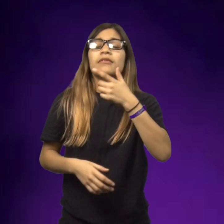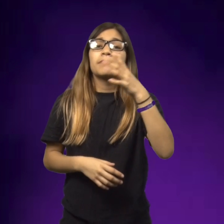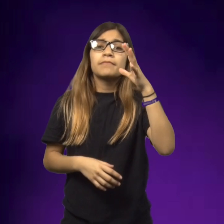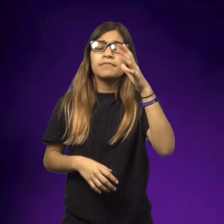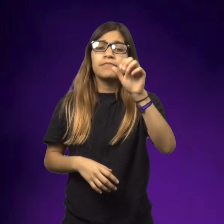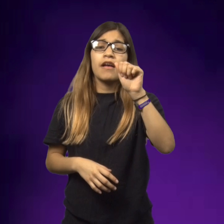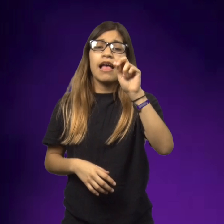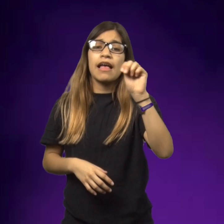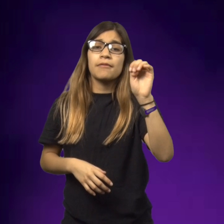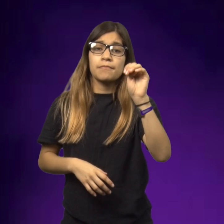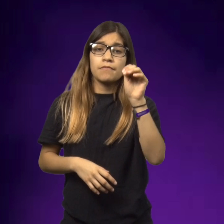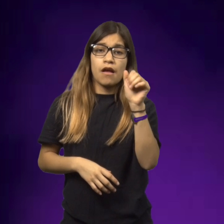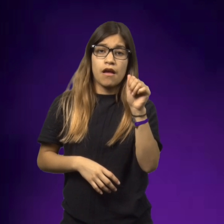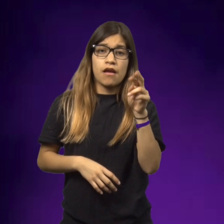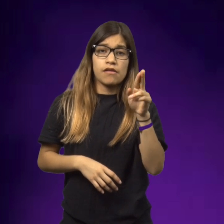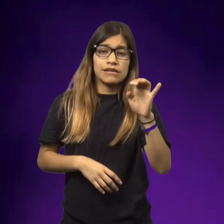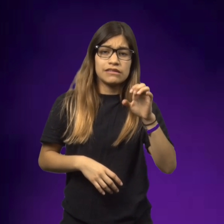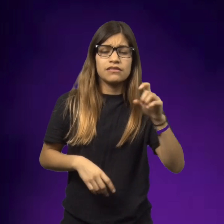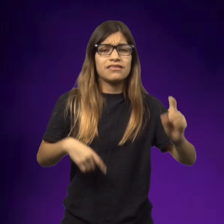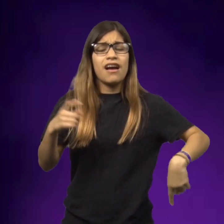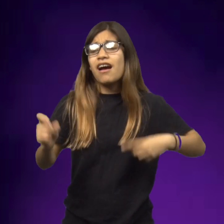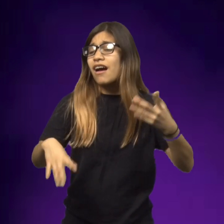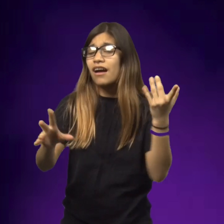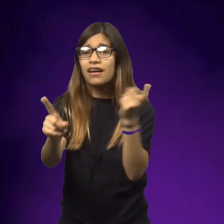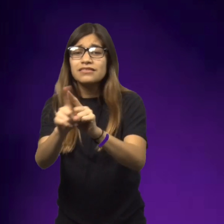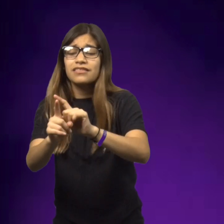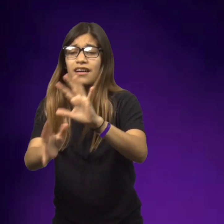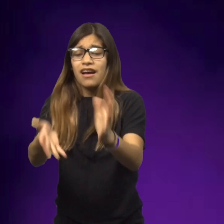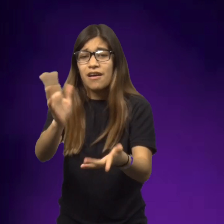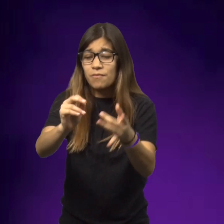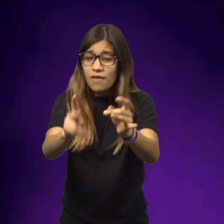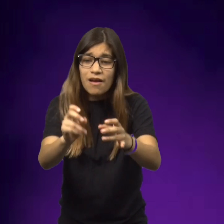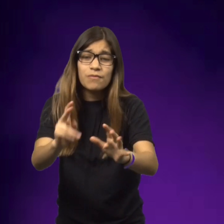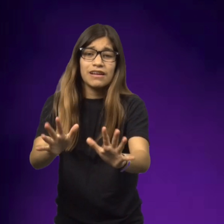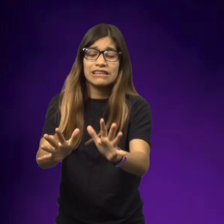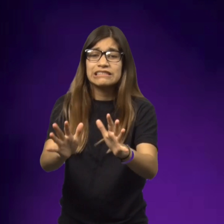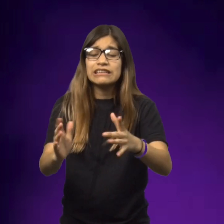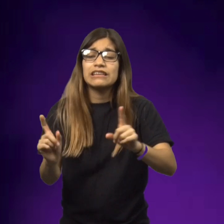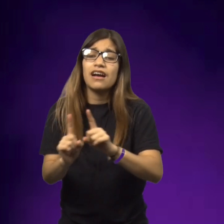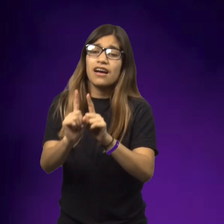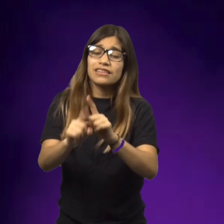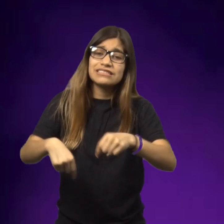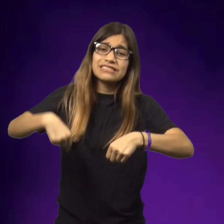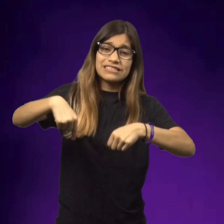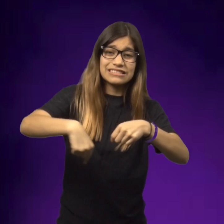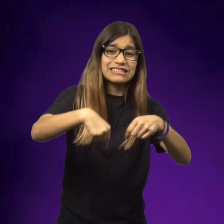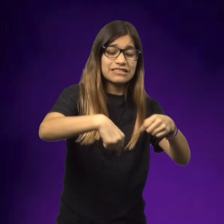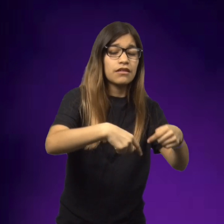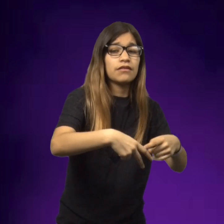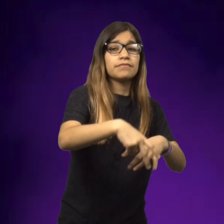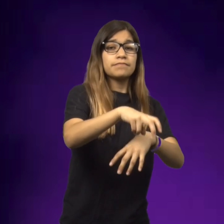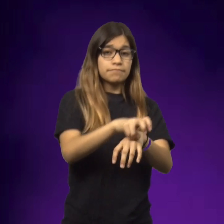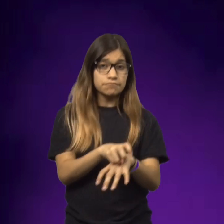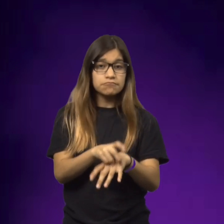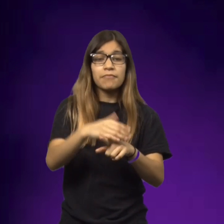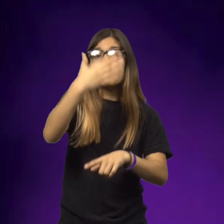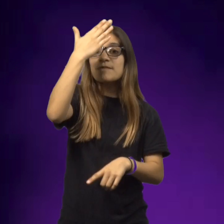She had fallen. So Annemarie ran to her and said, "Mom, are you okay? Are you okay? Let me help you."